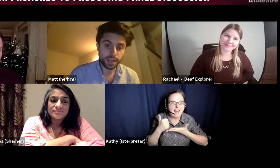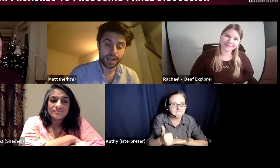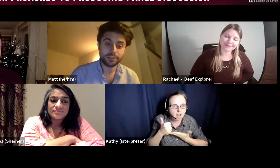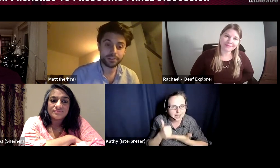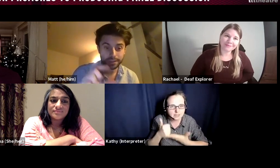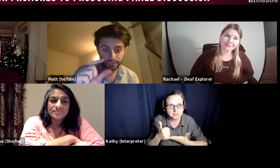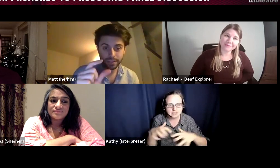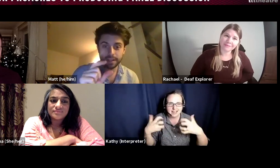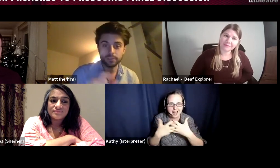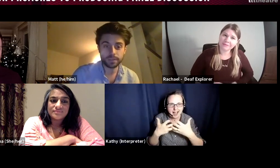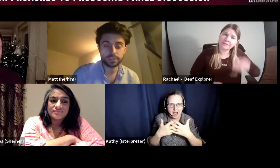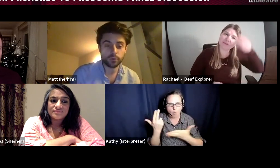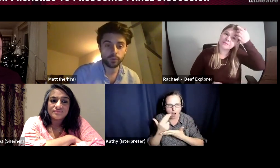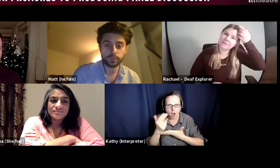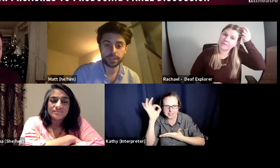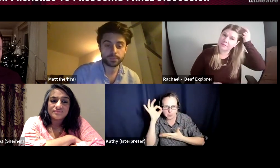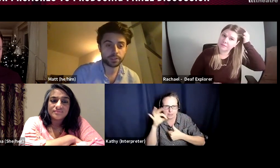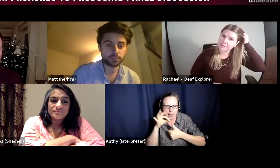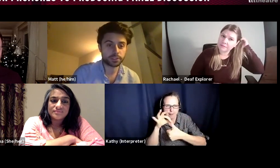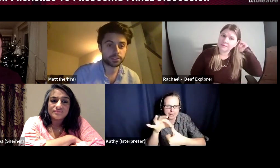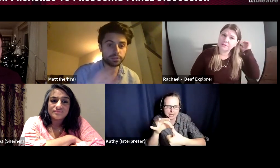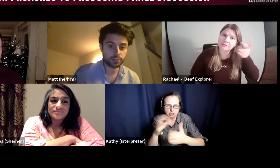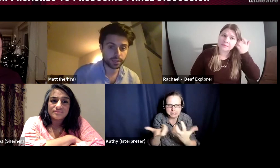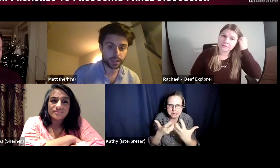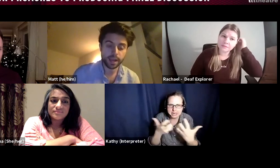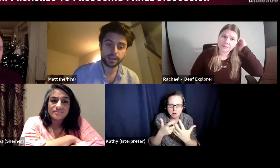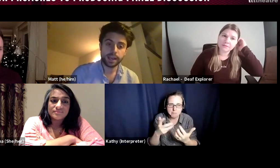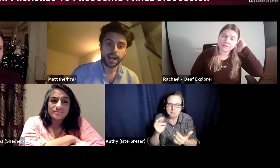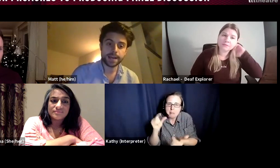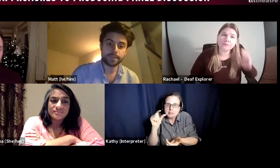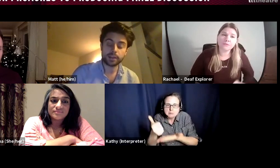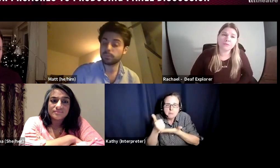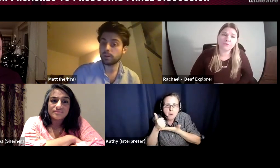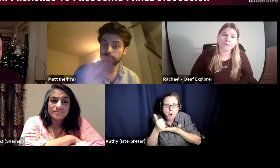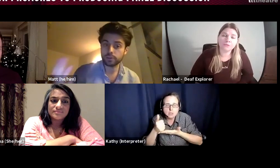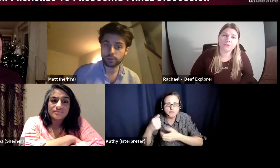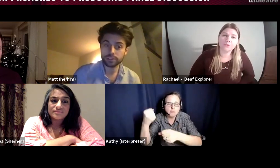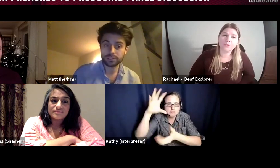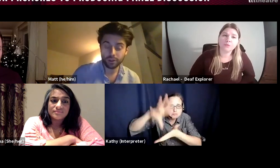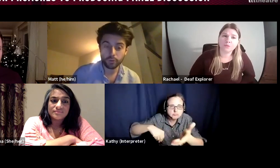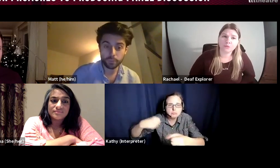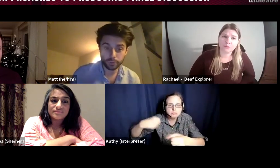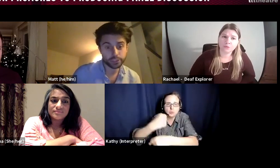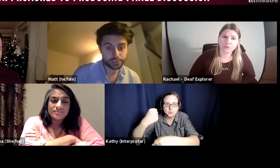and get a bit of support from an experienced producer and apply for the costs of a producer